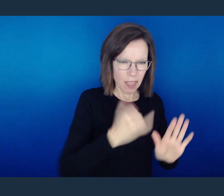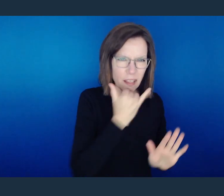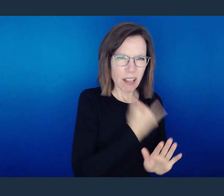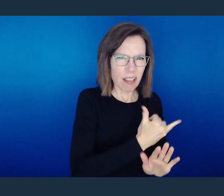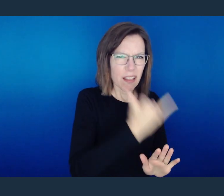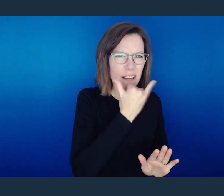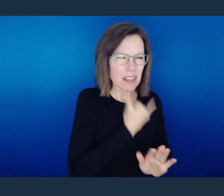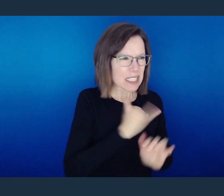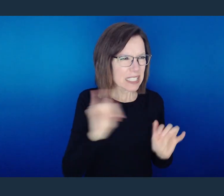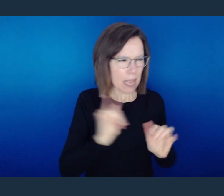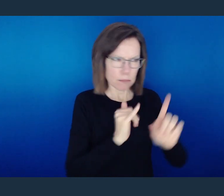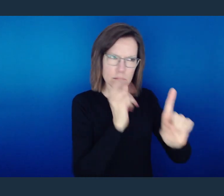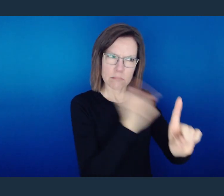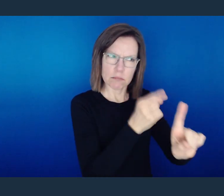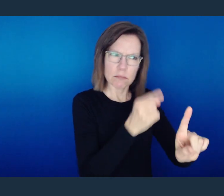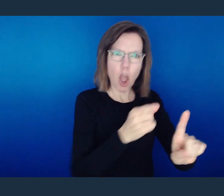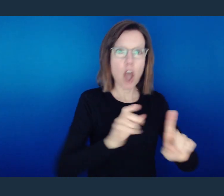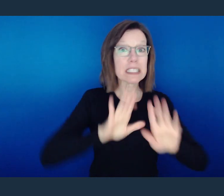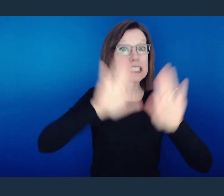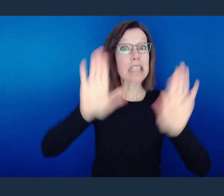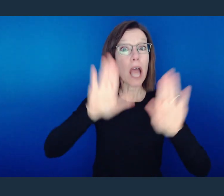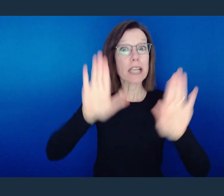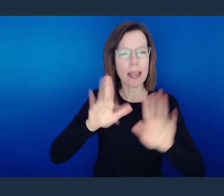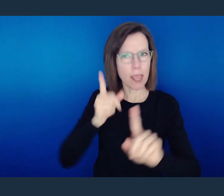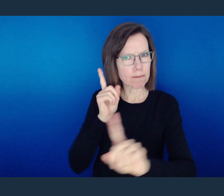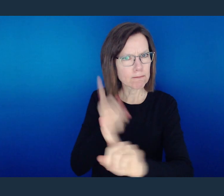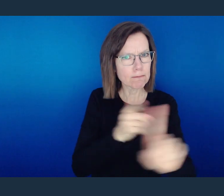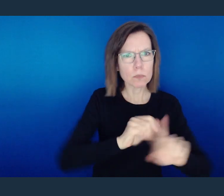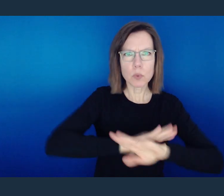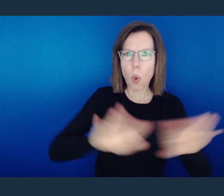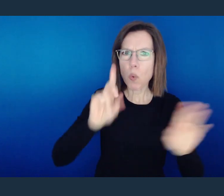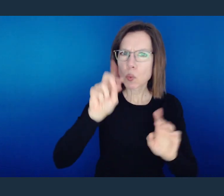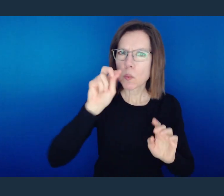falling into the same traps, doing the same thing that they condemned on Sunday, and in